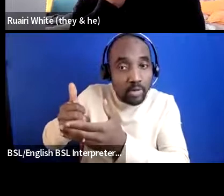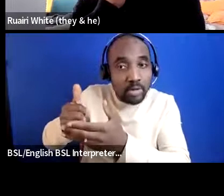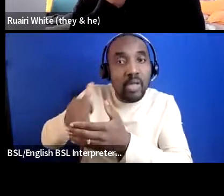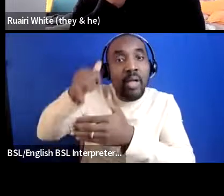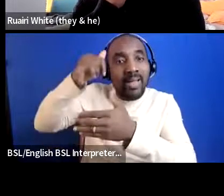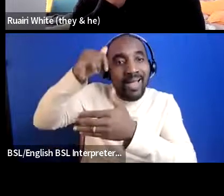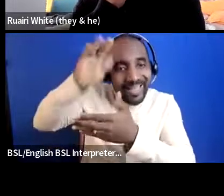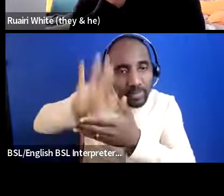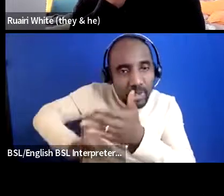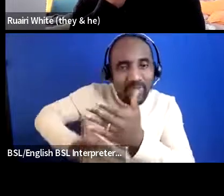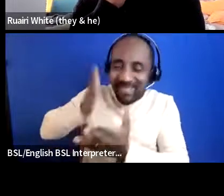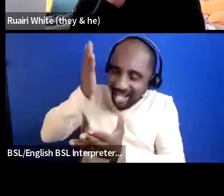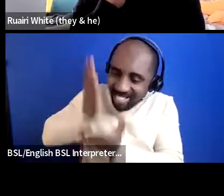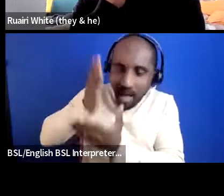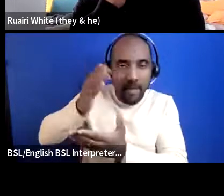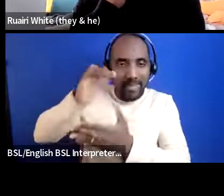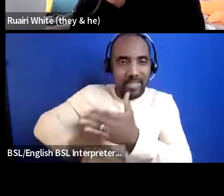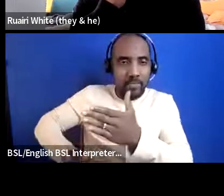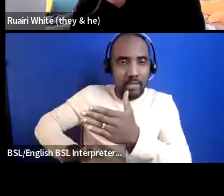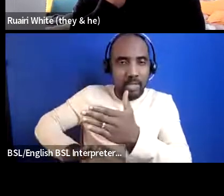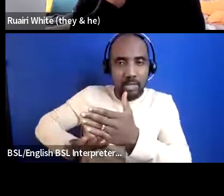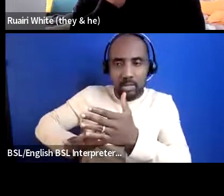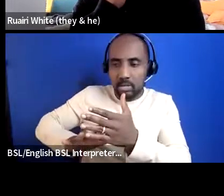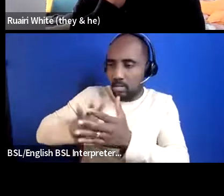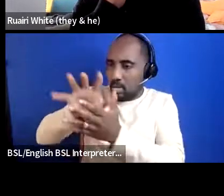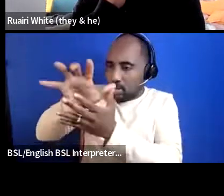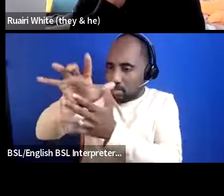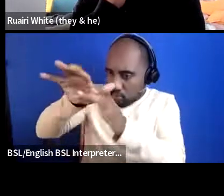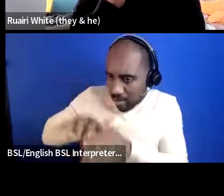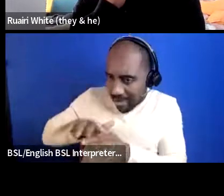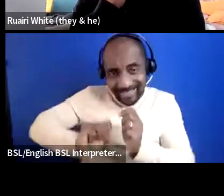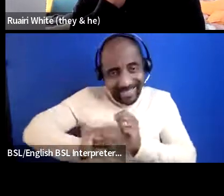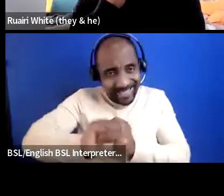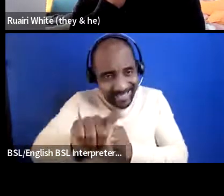them to actually understand what kind of work you do and not just ticking the boxes because